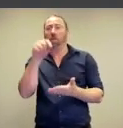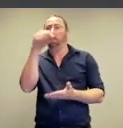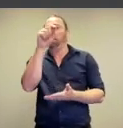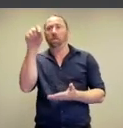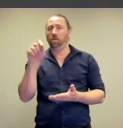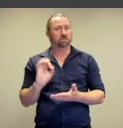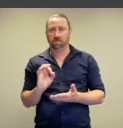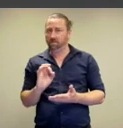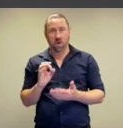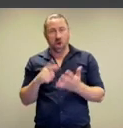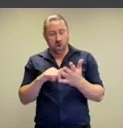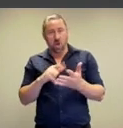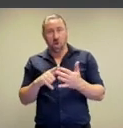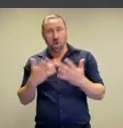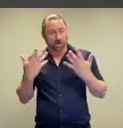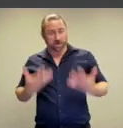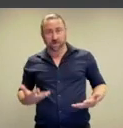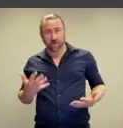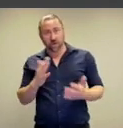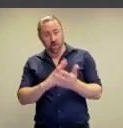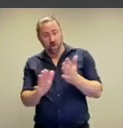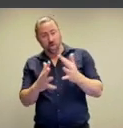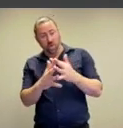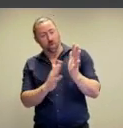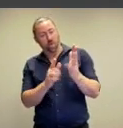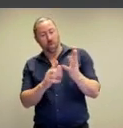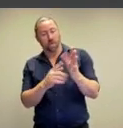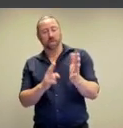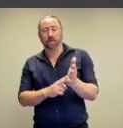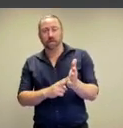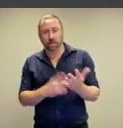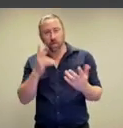traditional tools